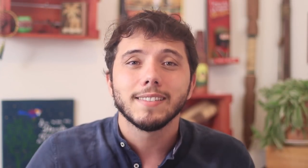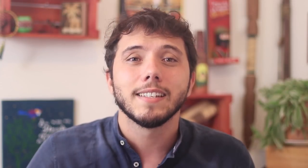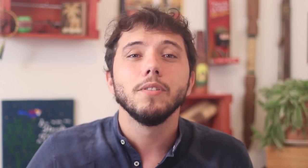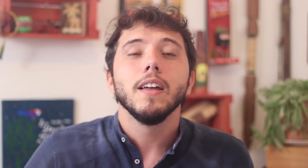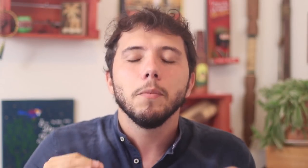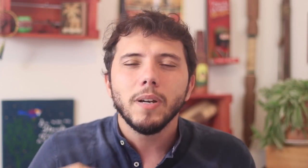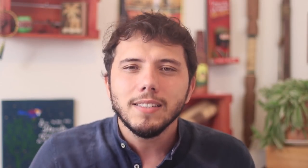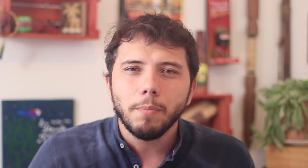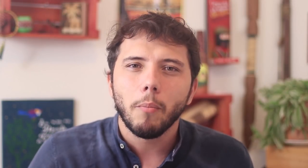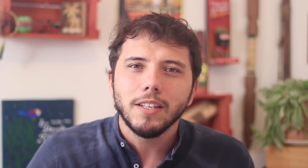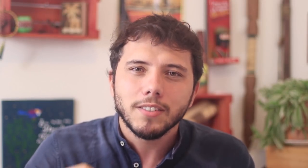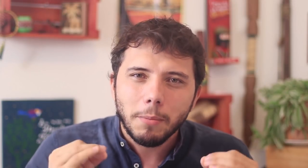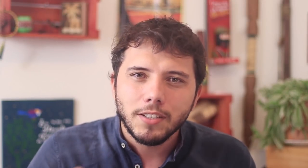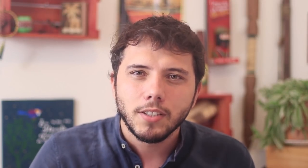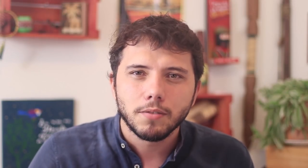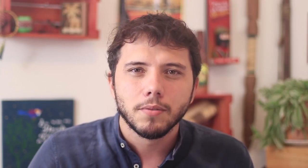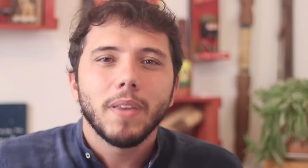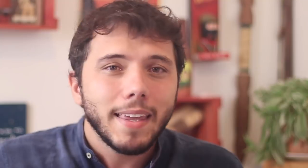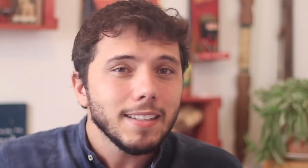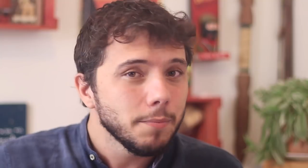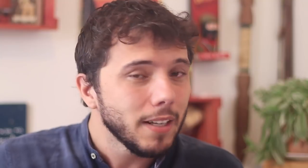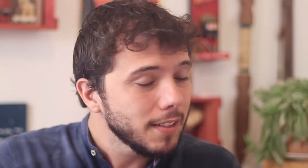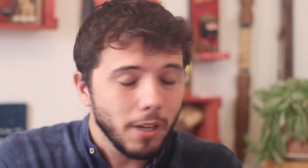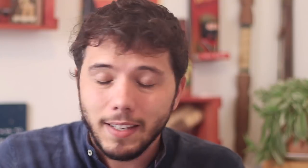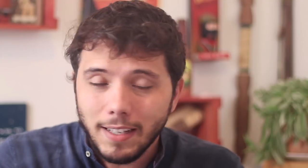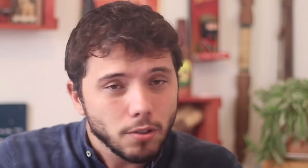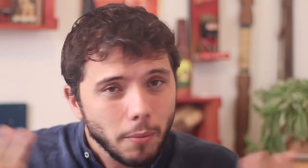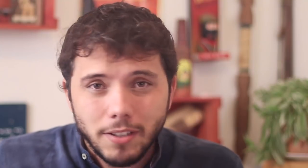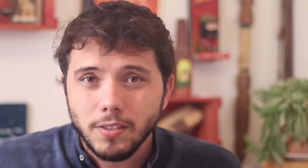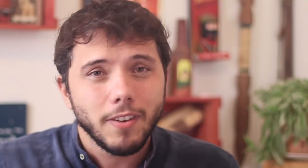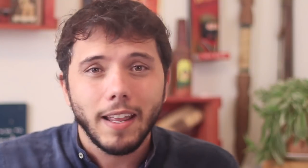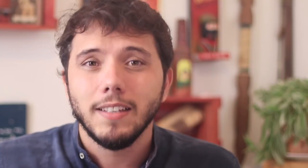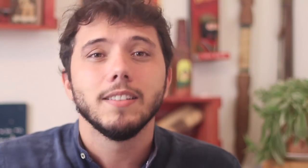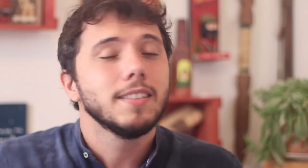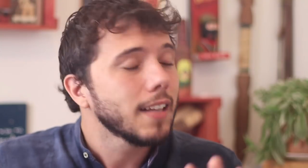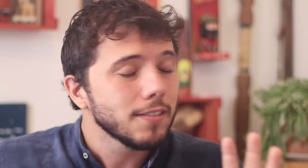and specially laying people off. Small business have a completely different reality.